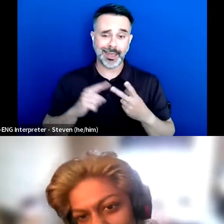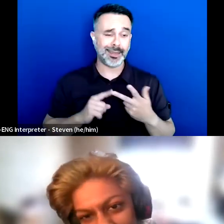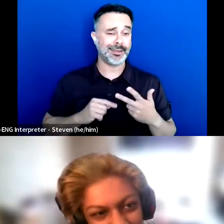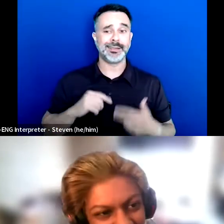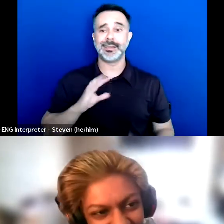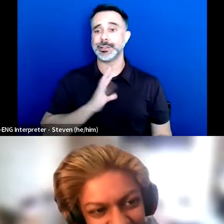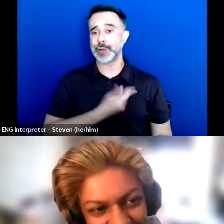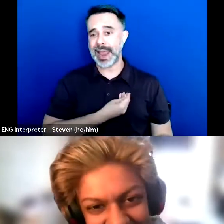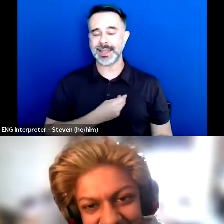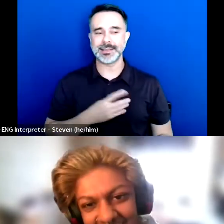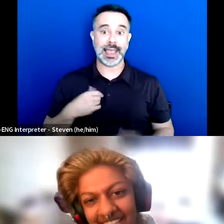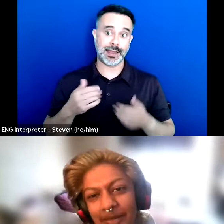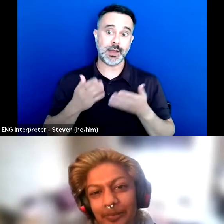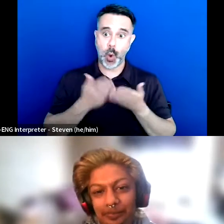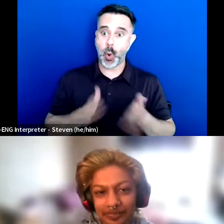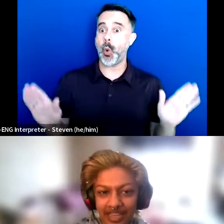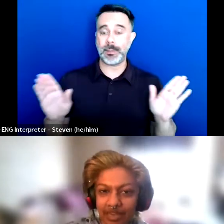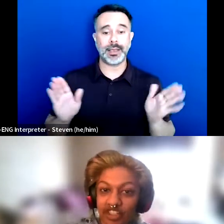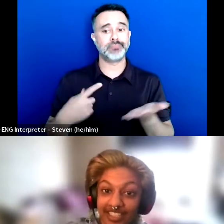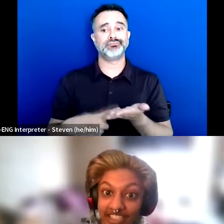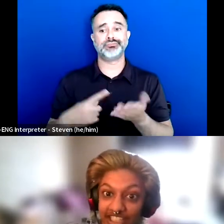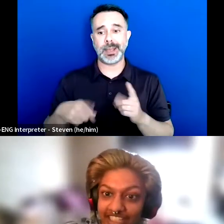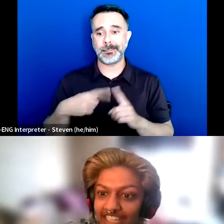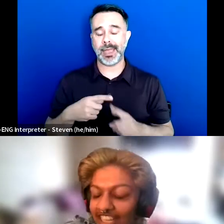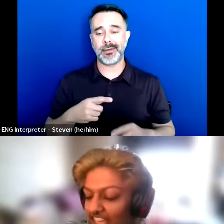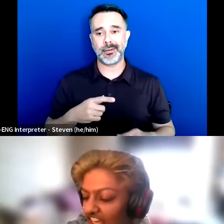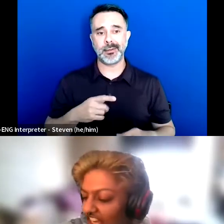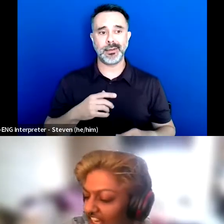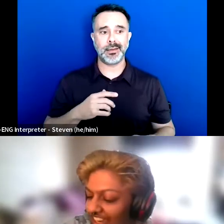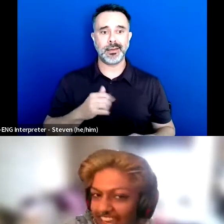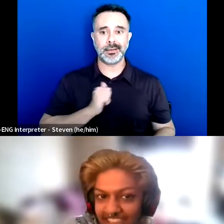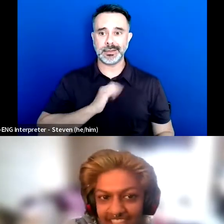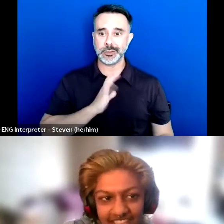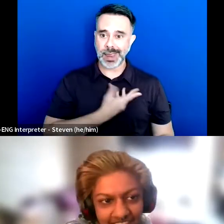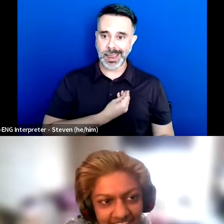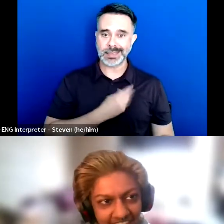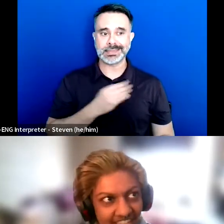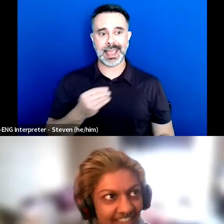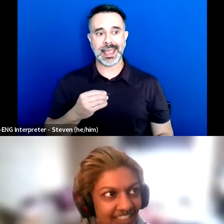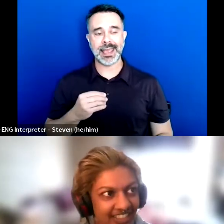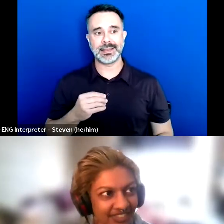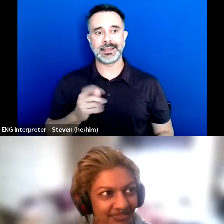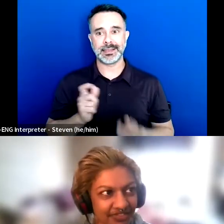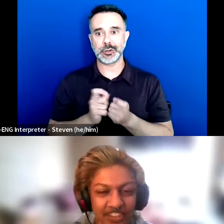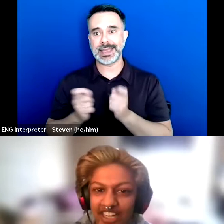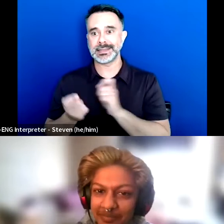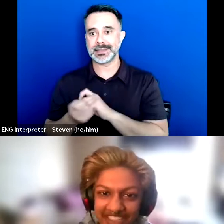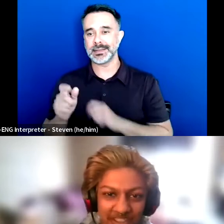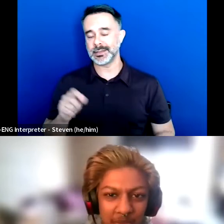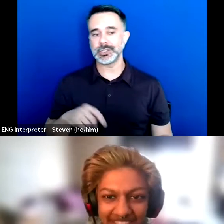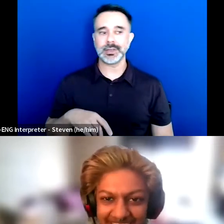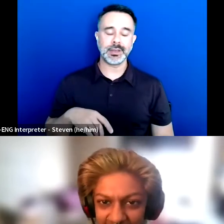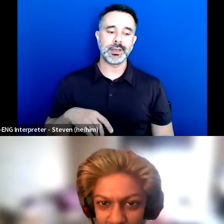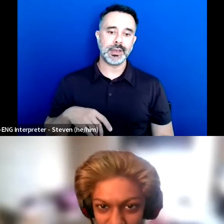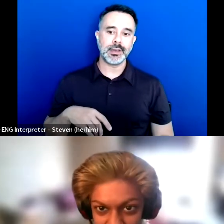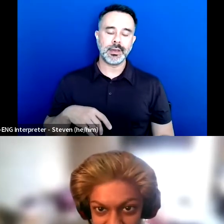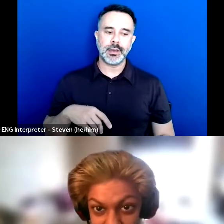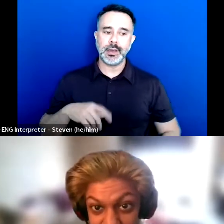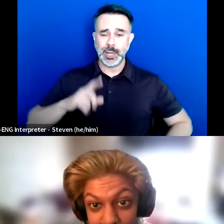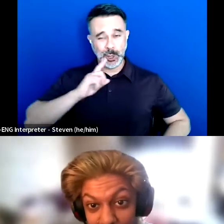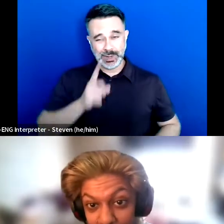about being trans and my transition, I think it very much weeds out all of the people